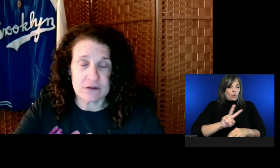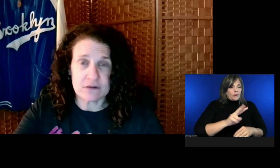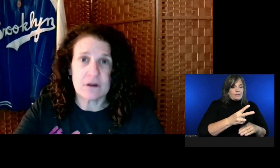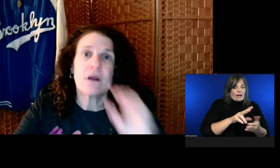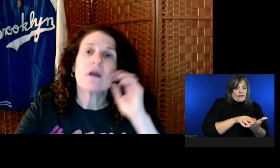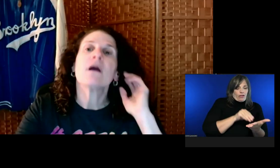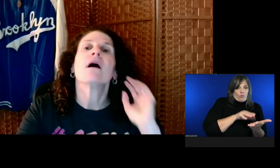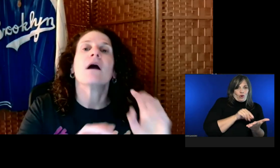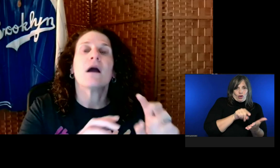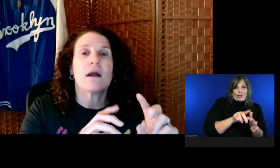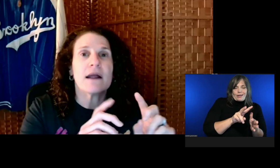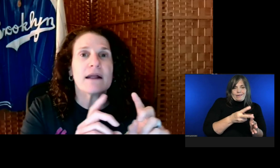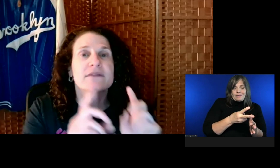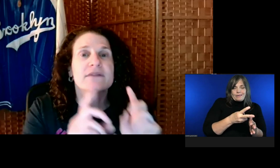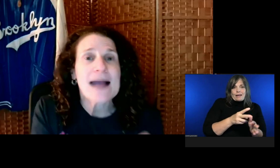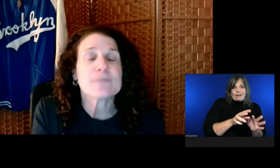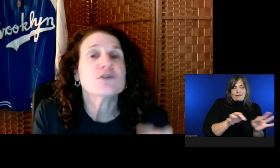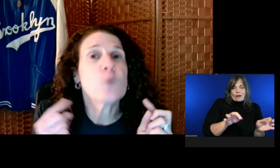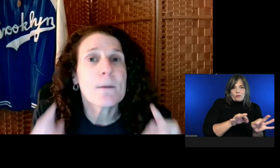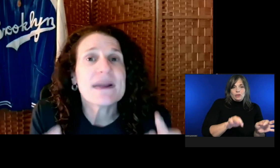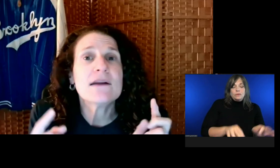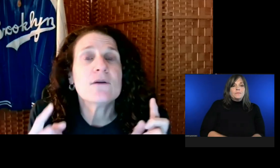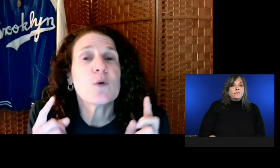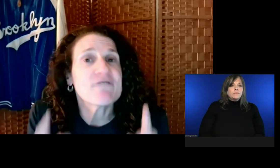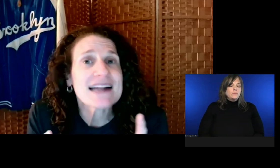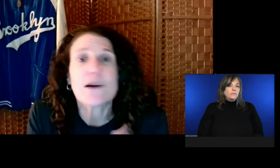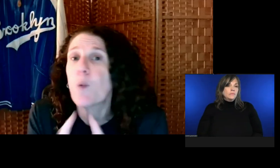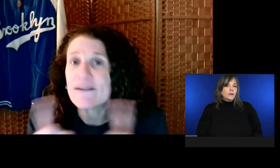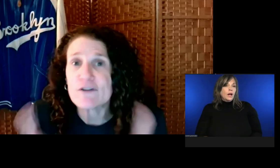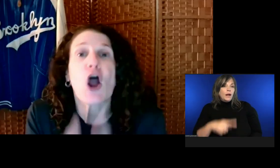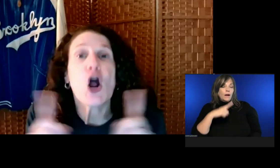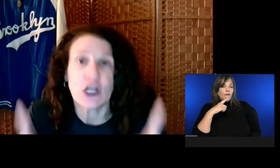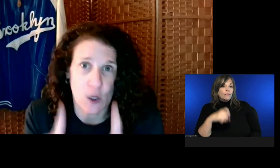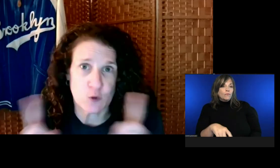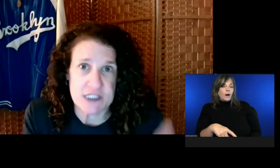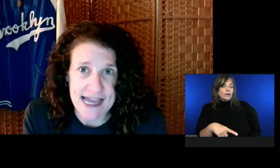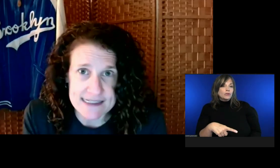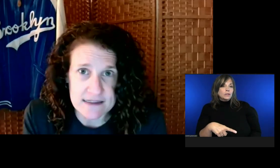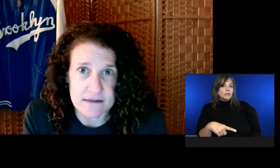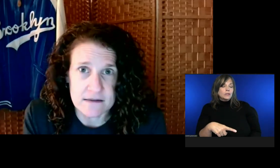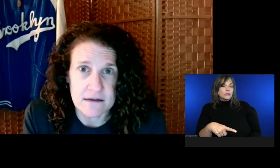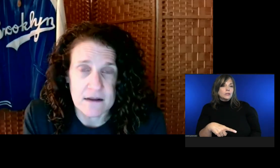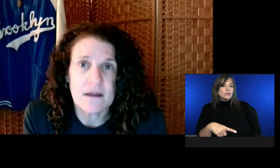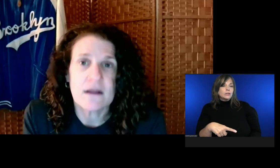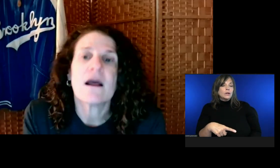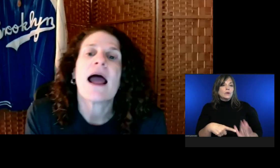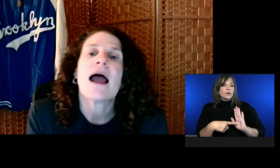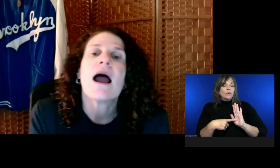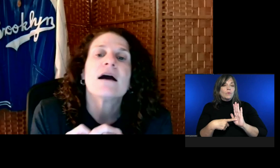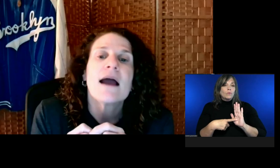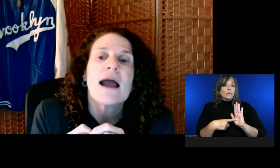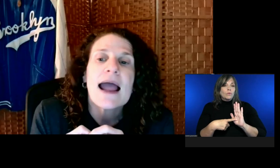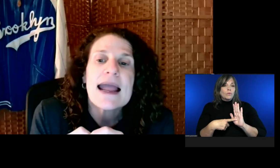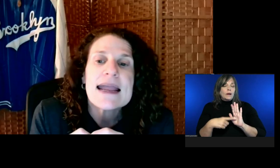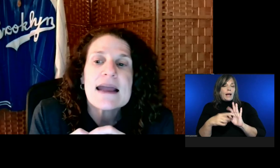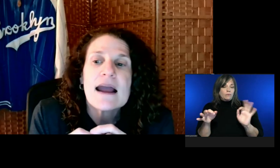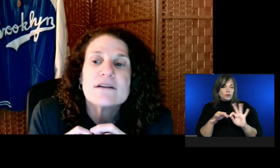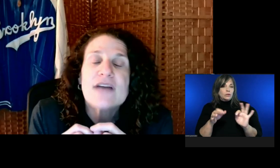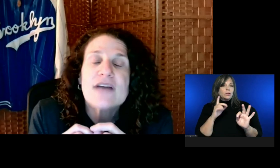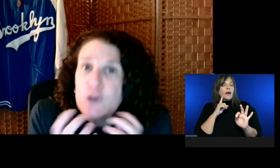The captions will be reflecting whatever the audio is saying.